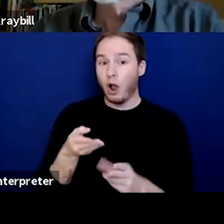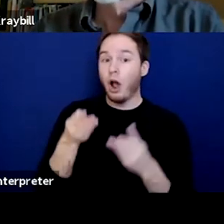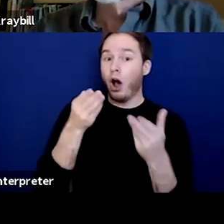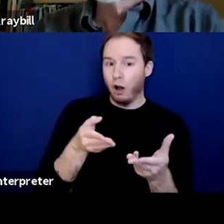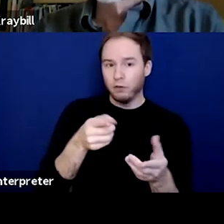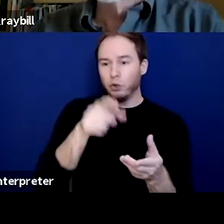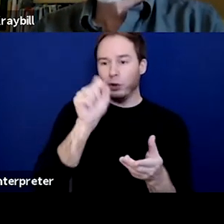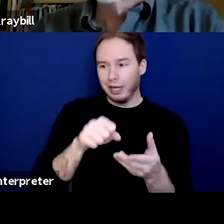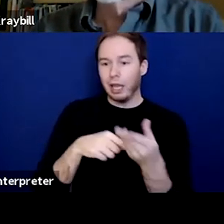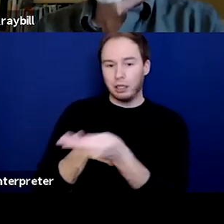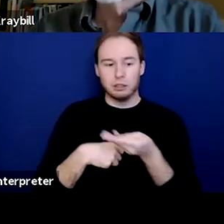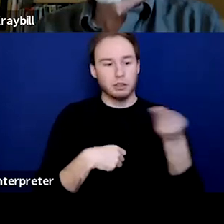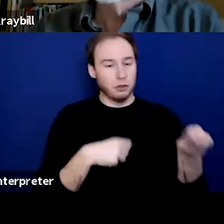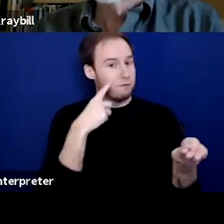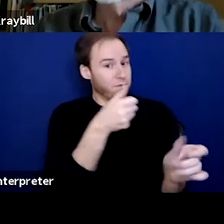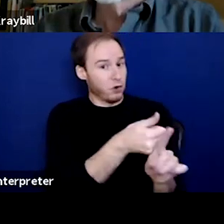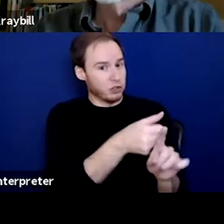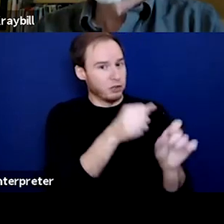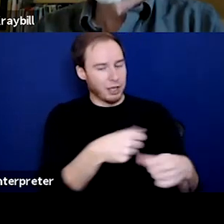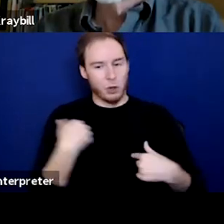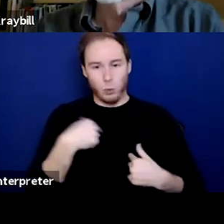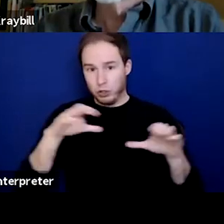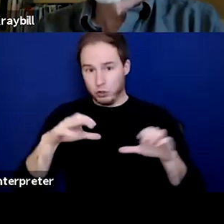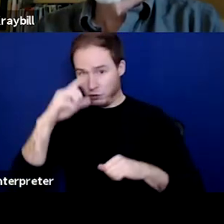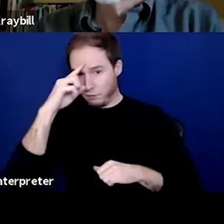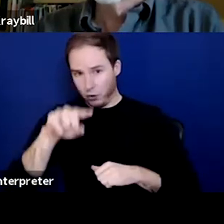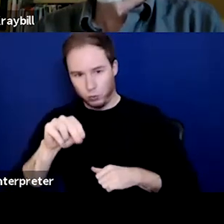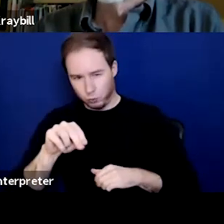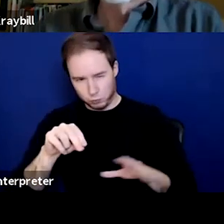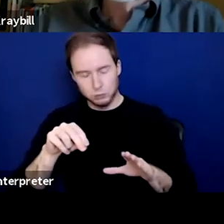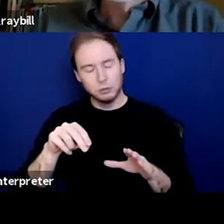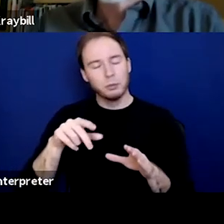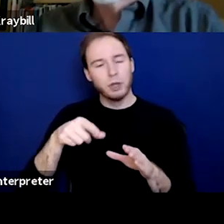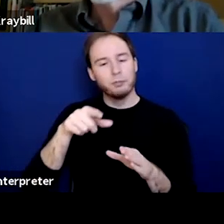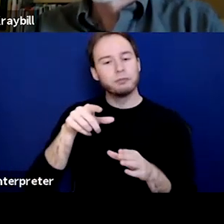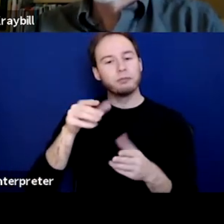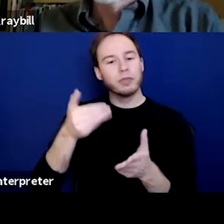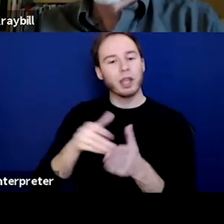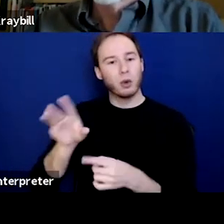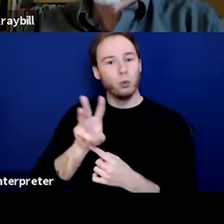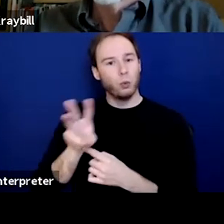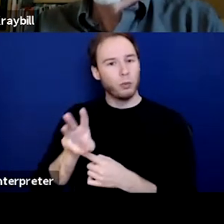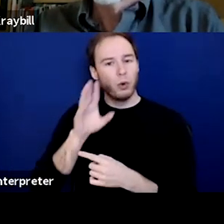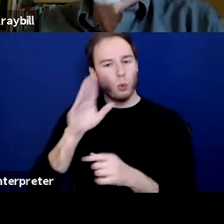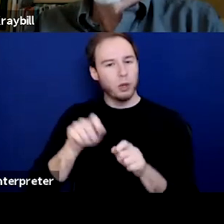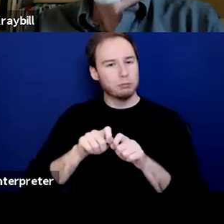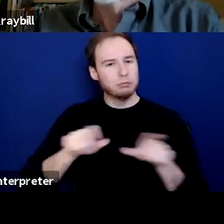We will have the slides and the recording of the webinar up on our website in about a week. If you have any other questions,